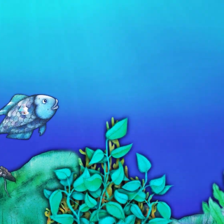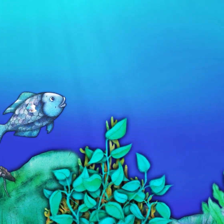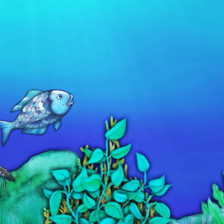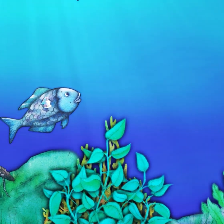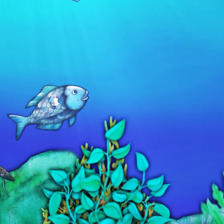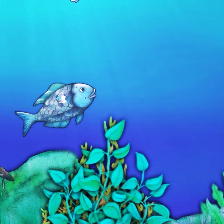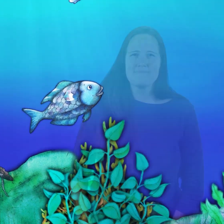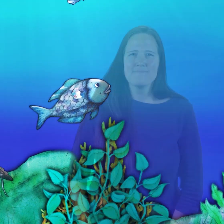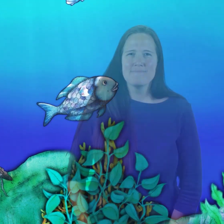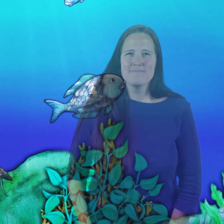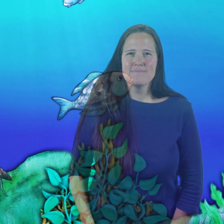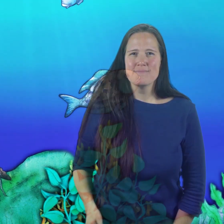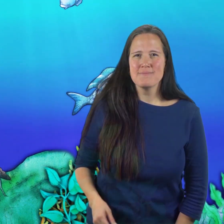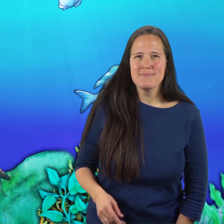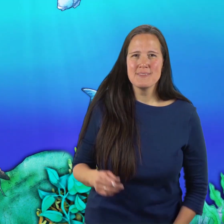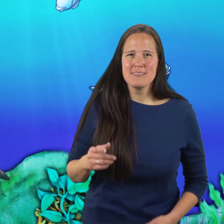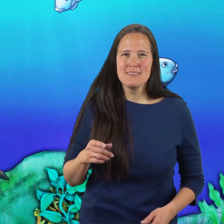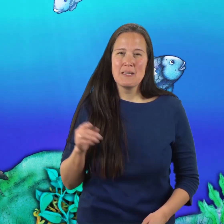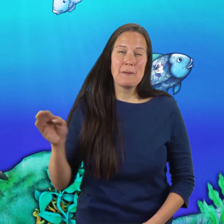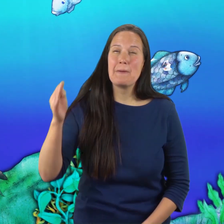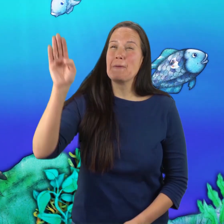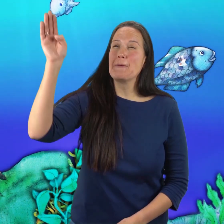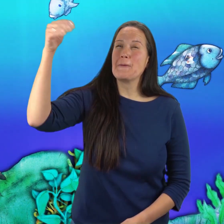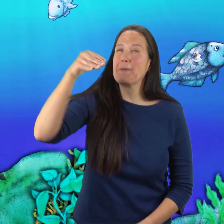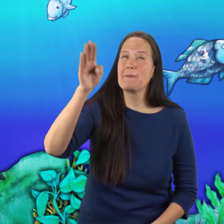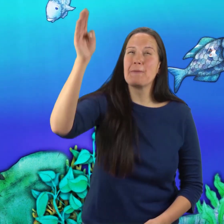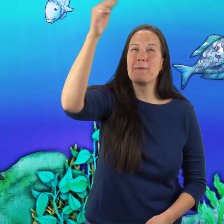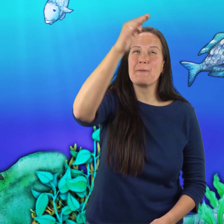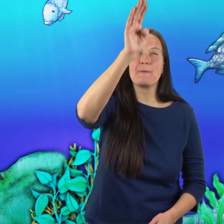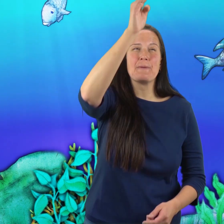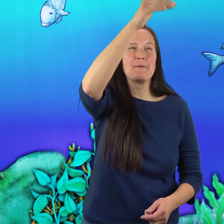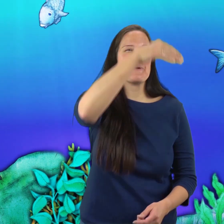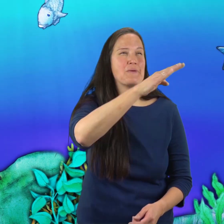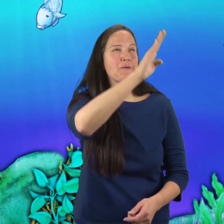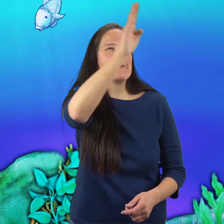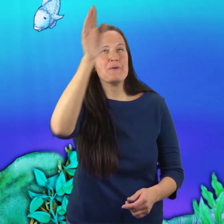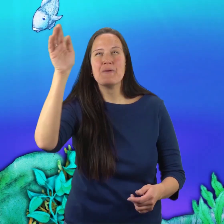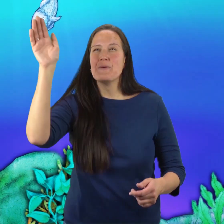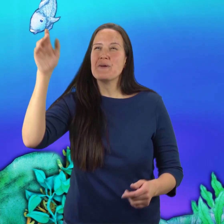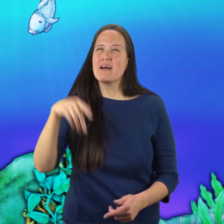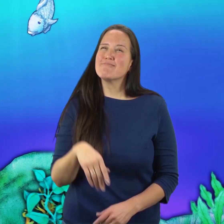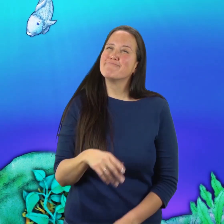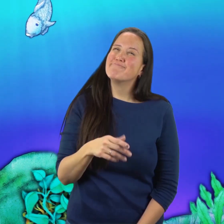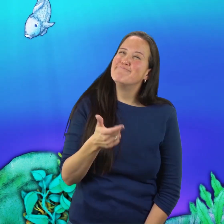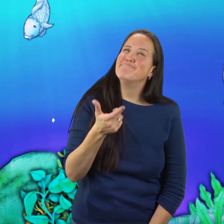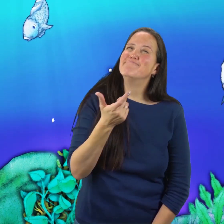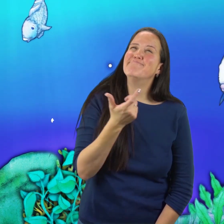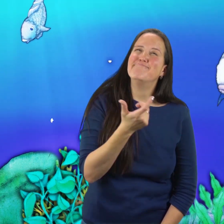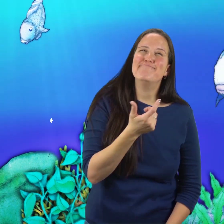with his new scale glittering in the water. The little blue fish whizzed through the ocean with his scale flashing,